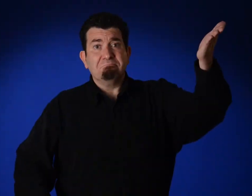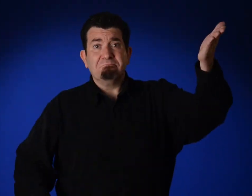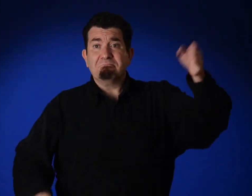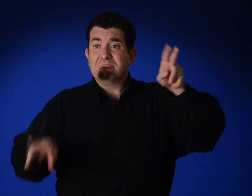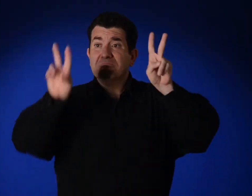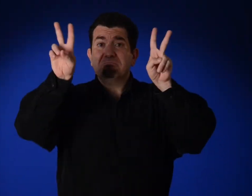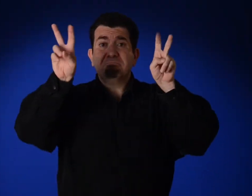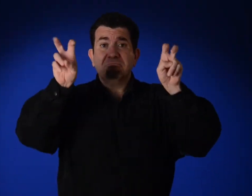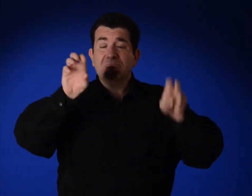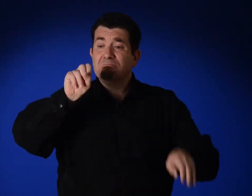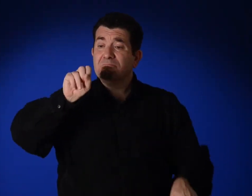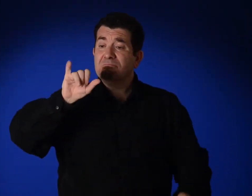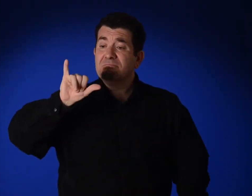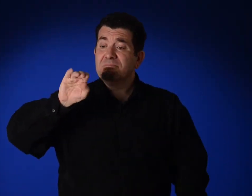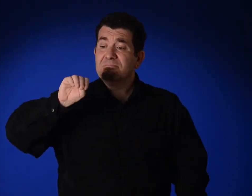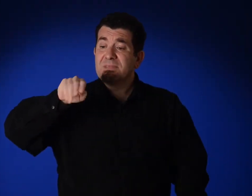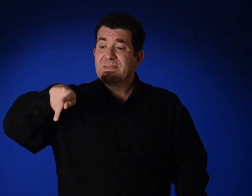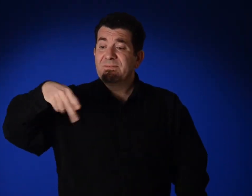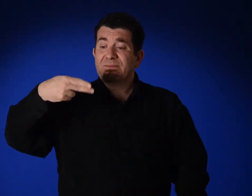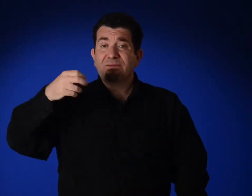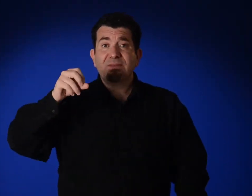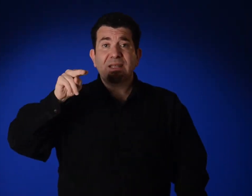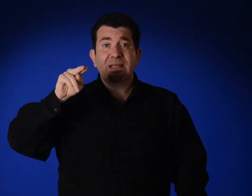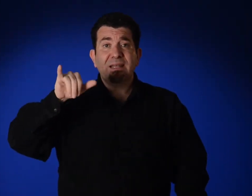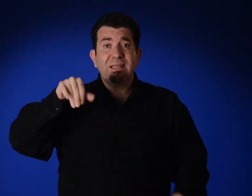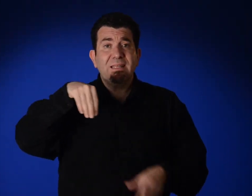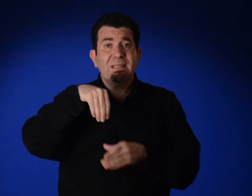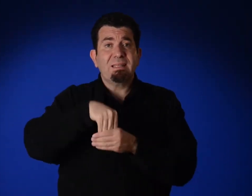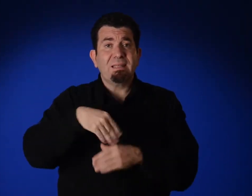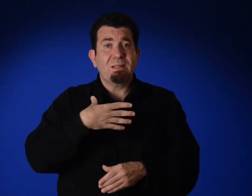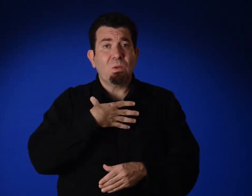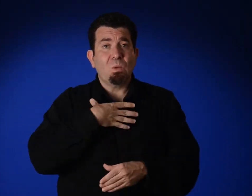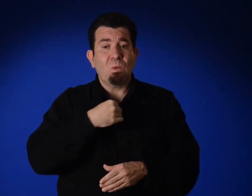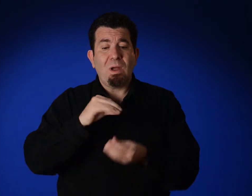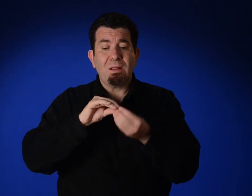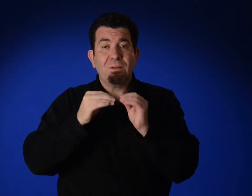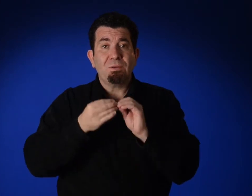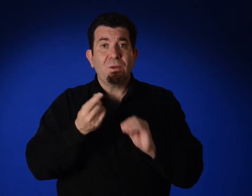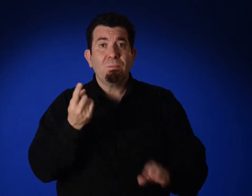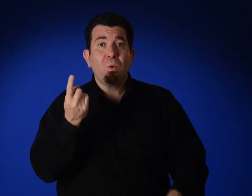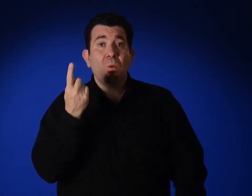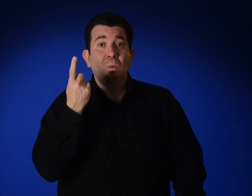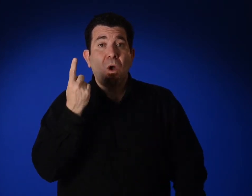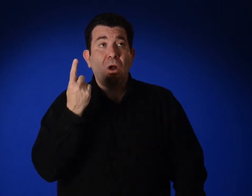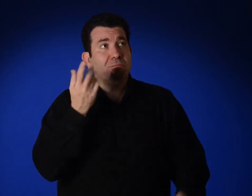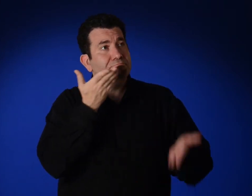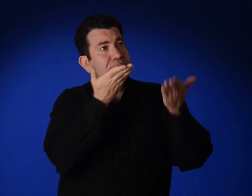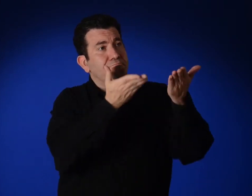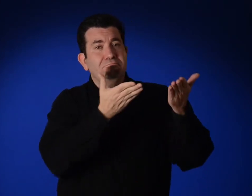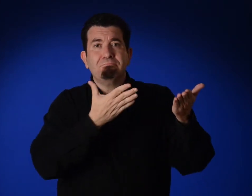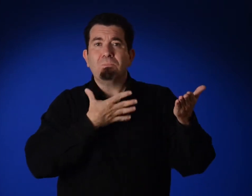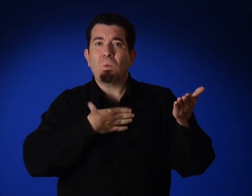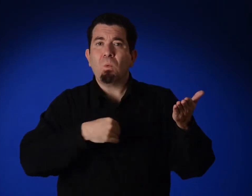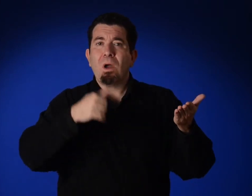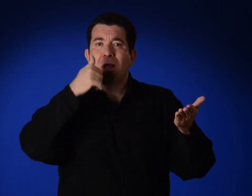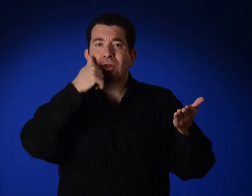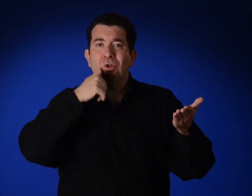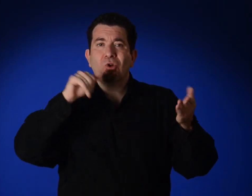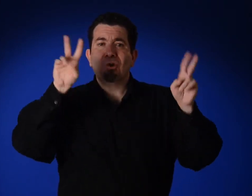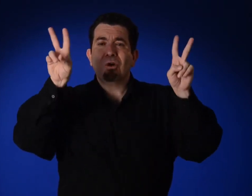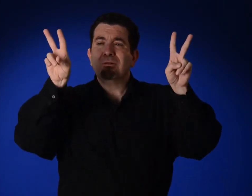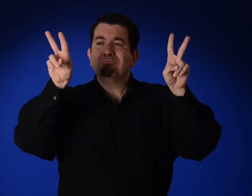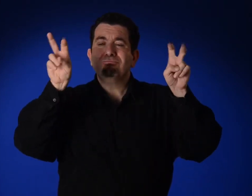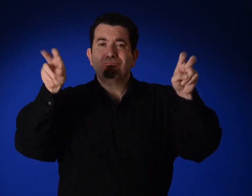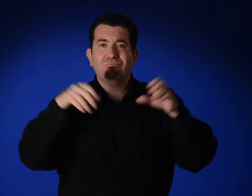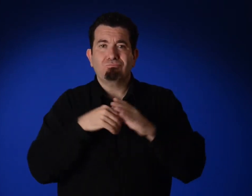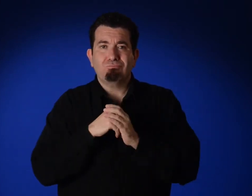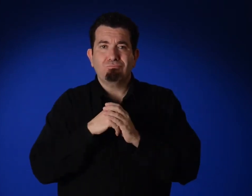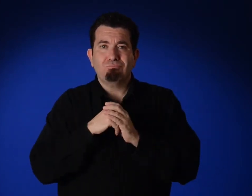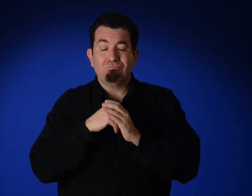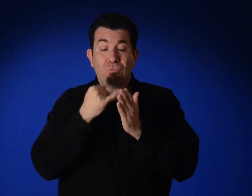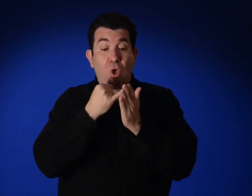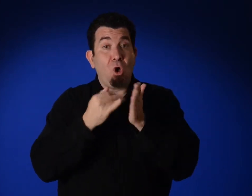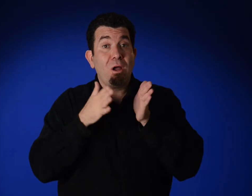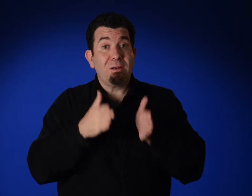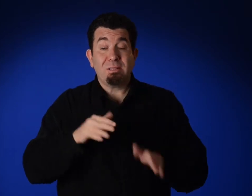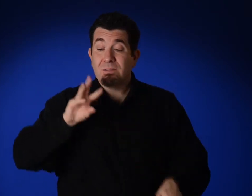This is "Symphony in White, No. 1 (The White Girl)."